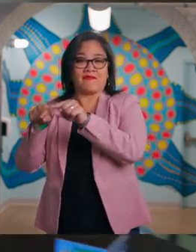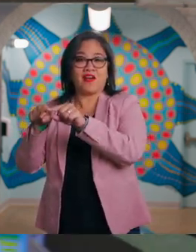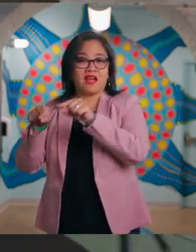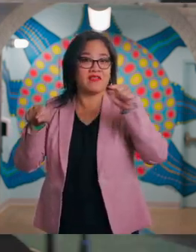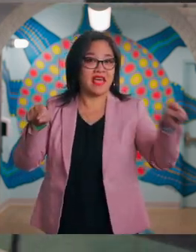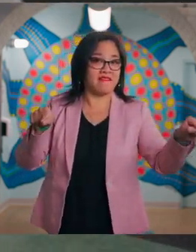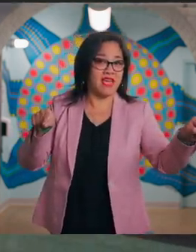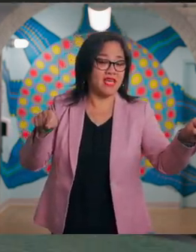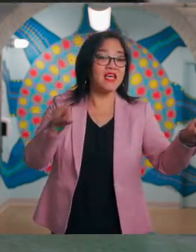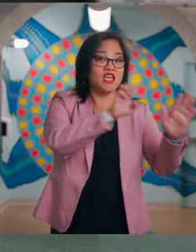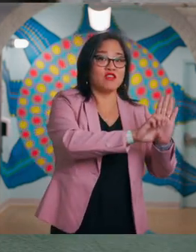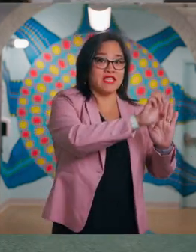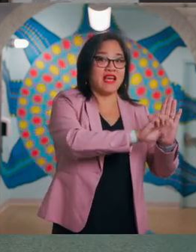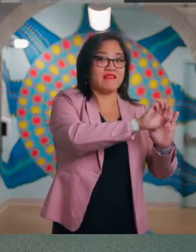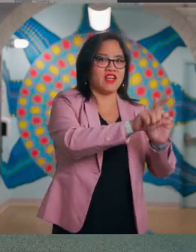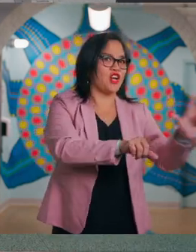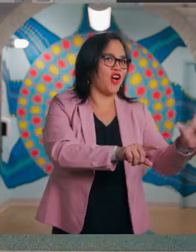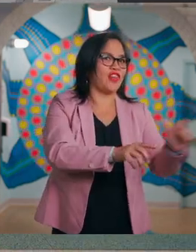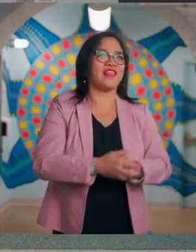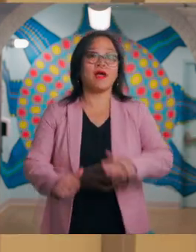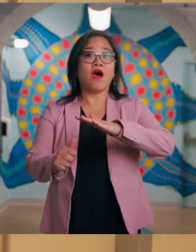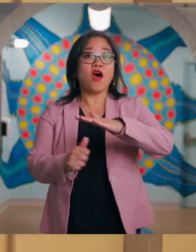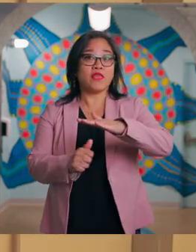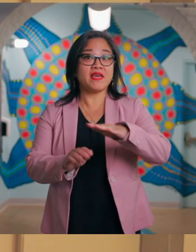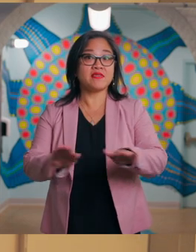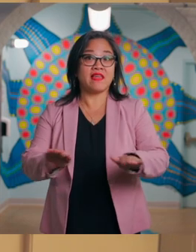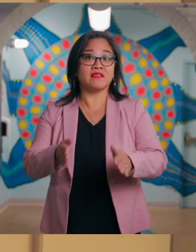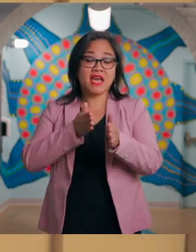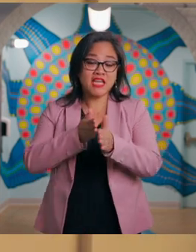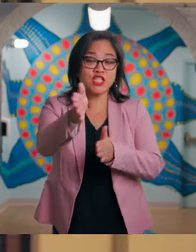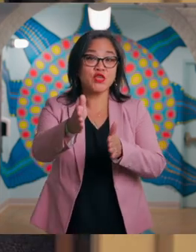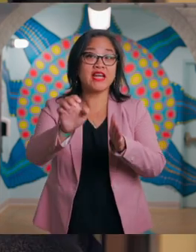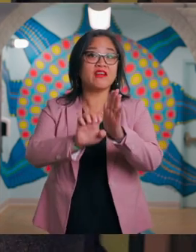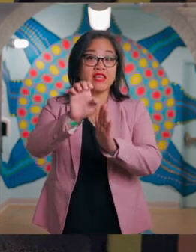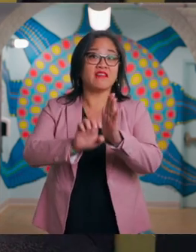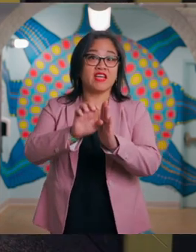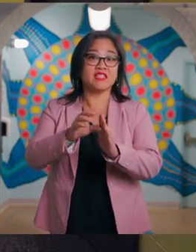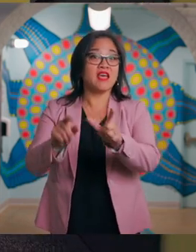Also, at the far end of the cafe is an elevator on the left. On the basement level. head straight out the elevator and then turn left.